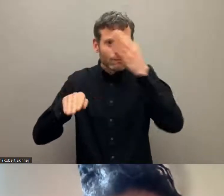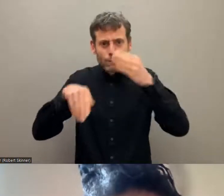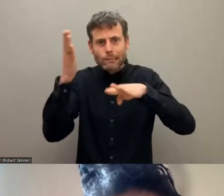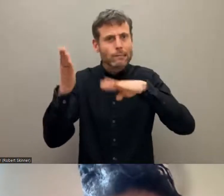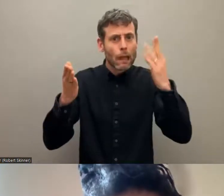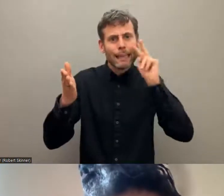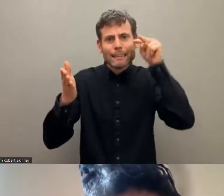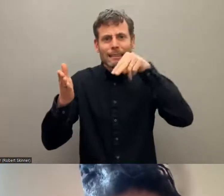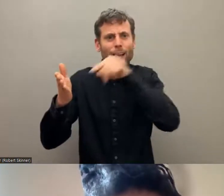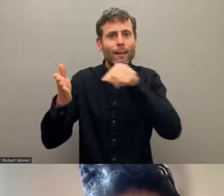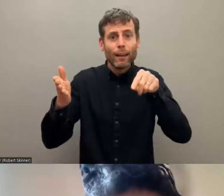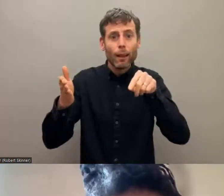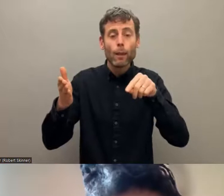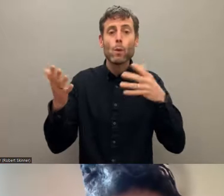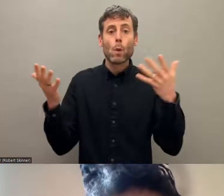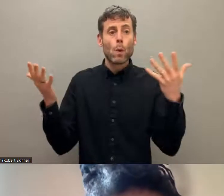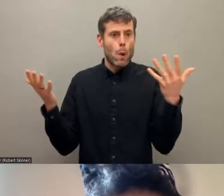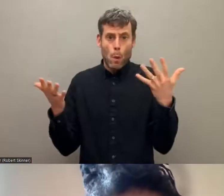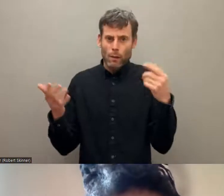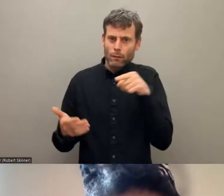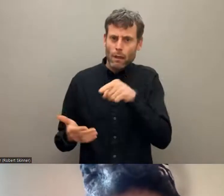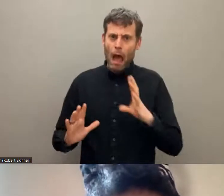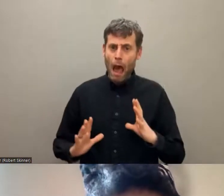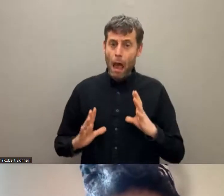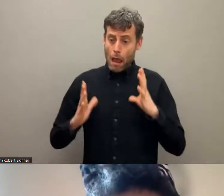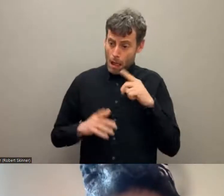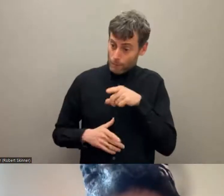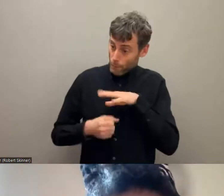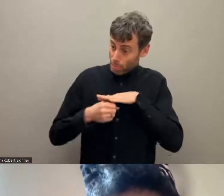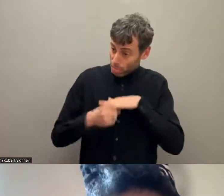which we have to work and call the governments